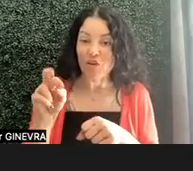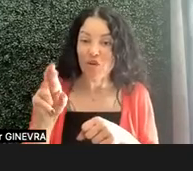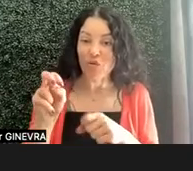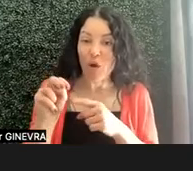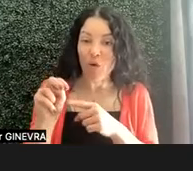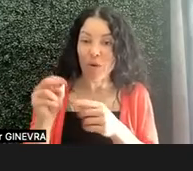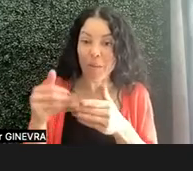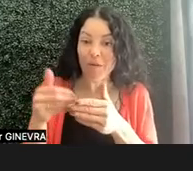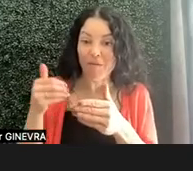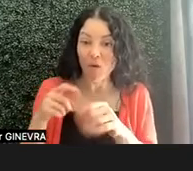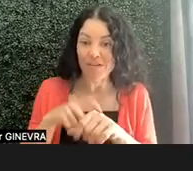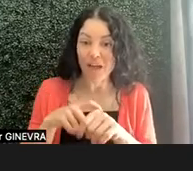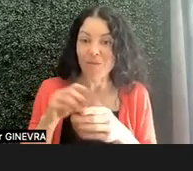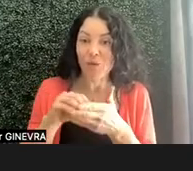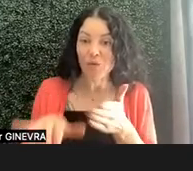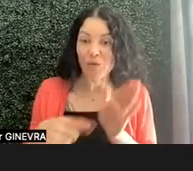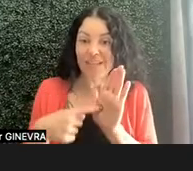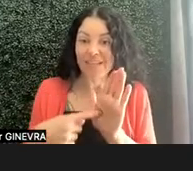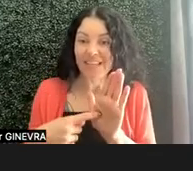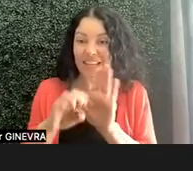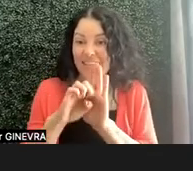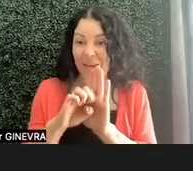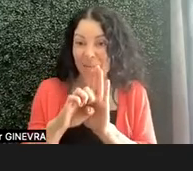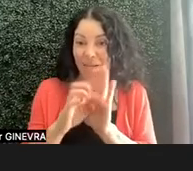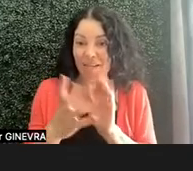Now, Piper went way ahead above and beyond